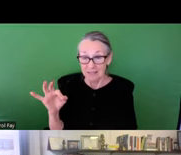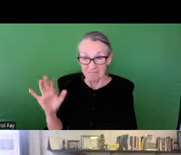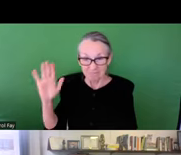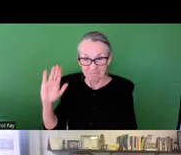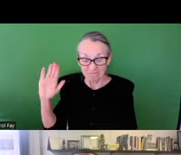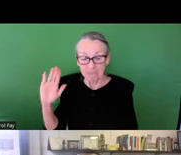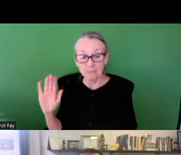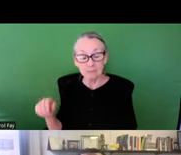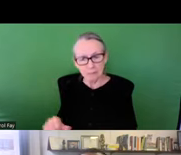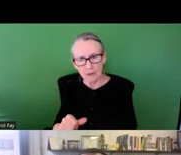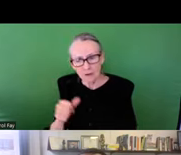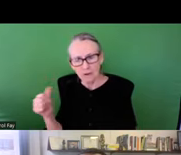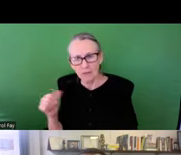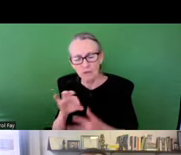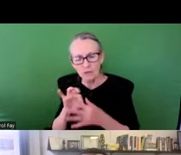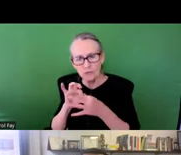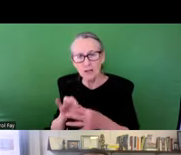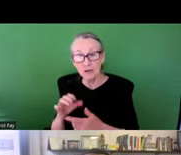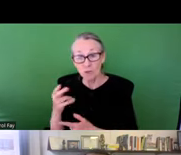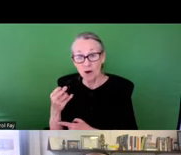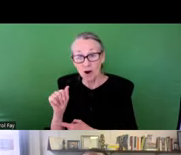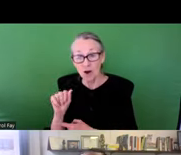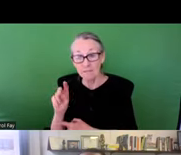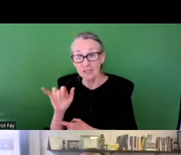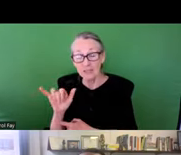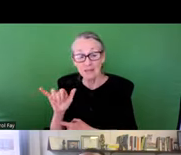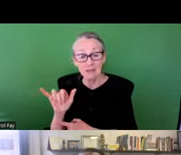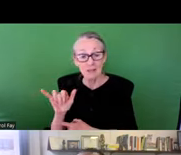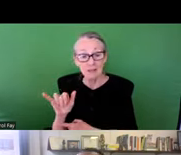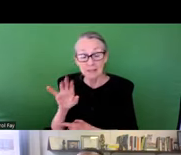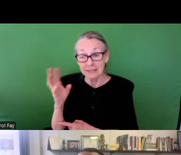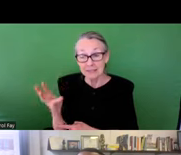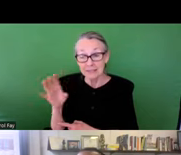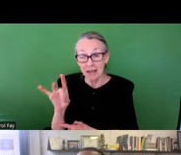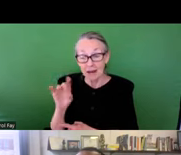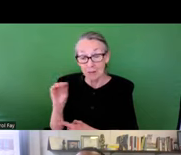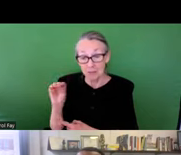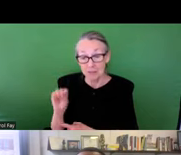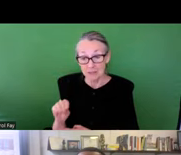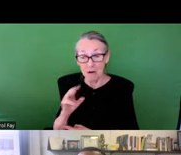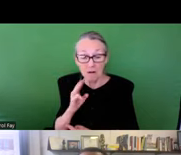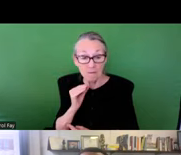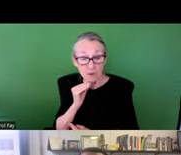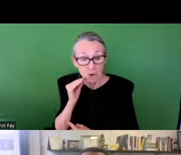direct deaths from a hurricane in Texas since 1919. Another